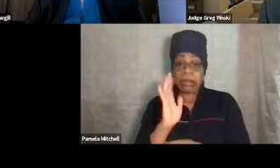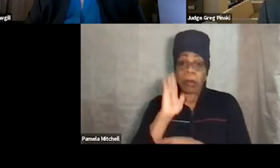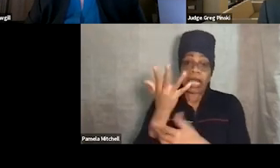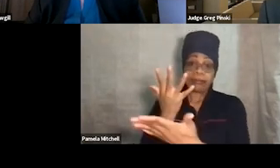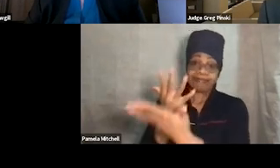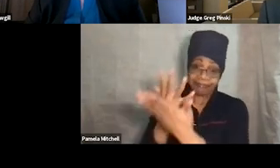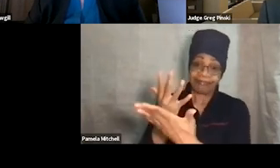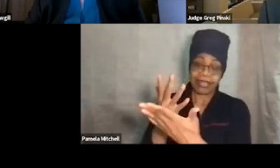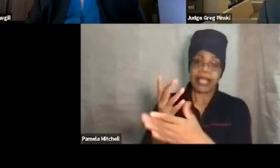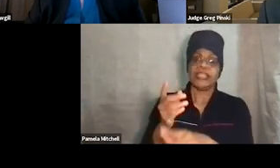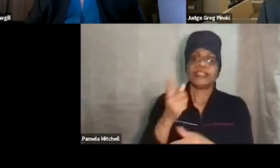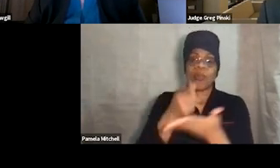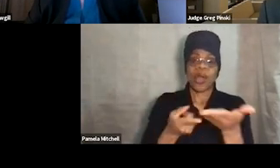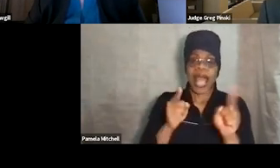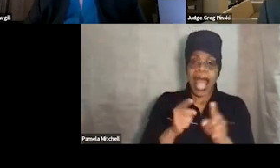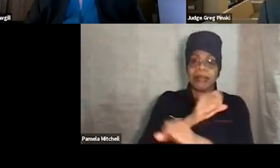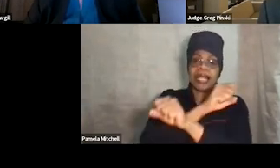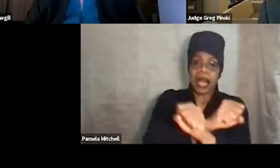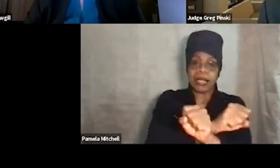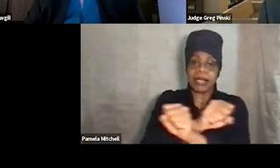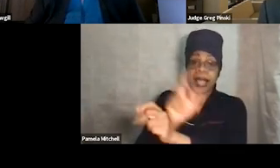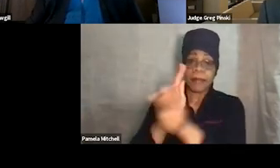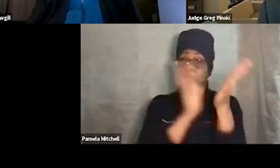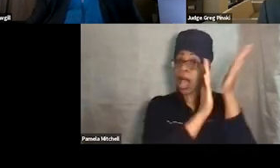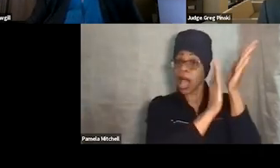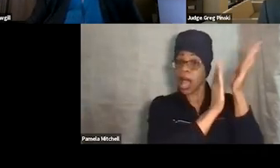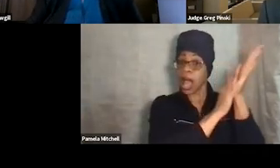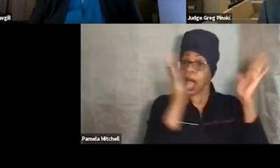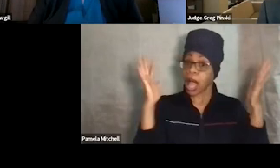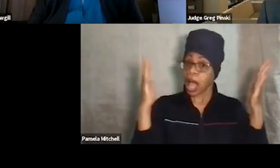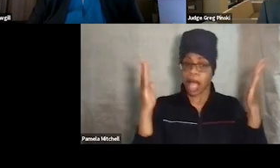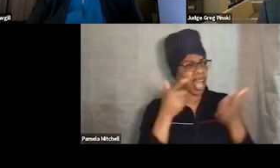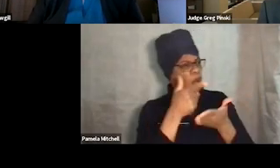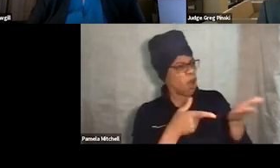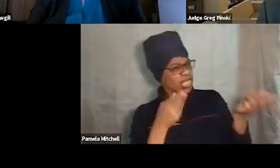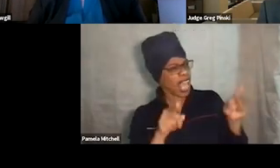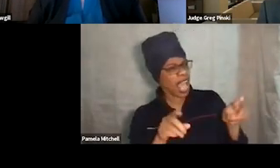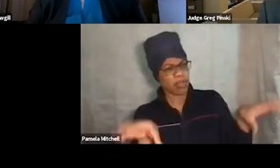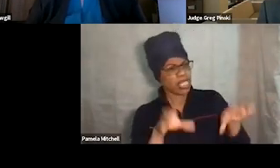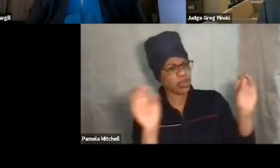And they took him away in handcuffs, and everyone started clapping. And I was like, "What is happening? He didn't do anything and they're clapping."